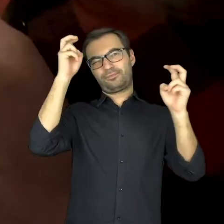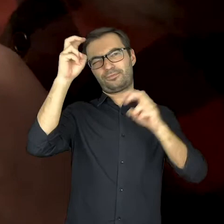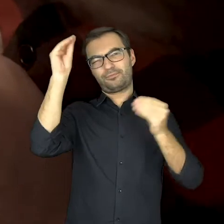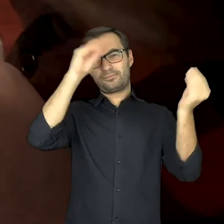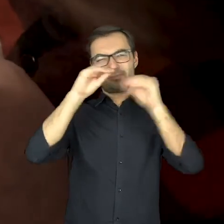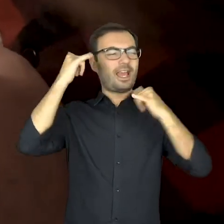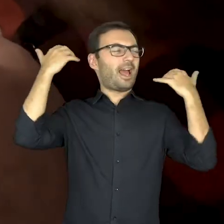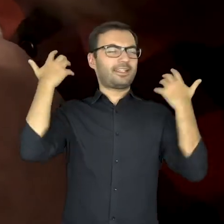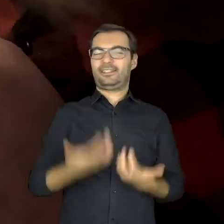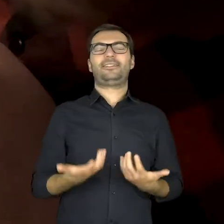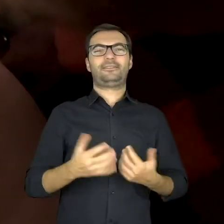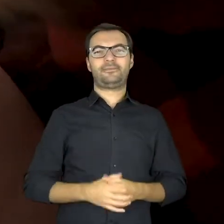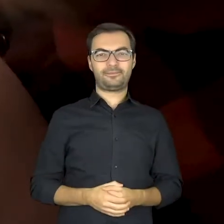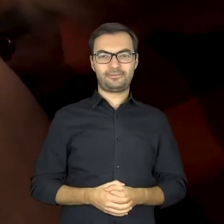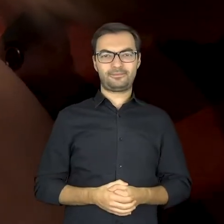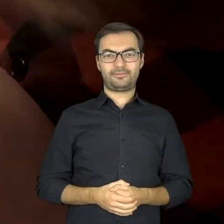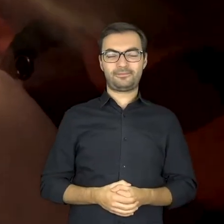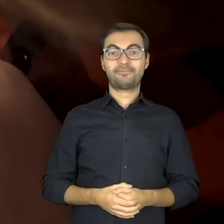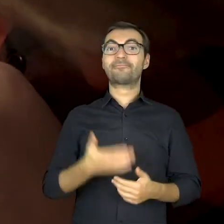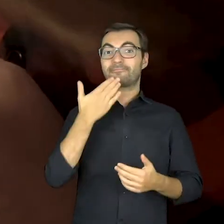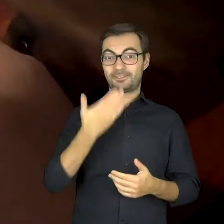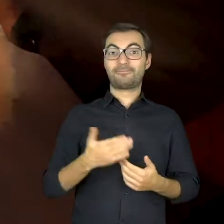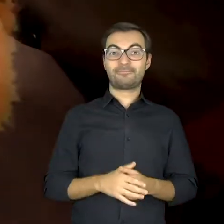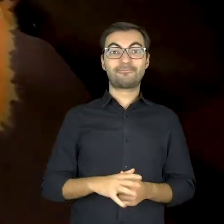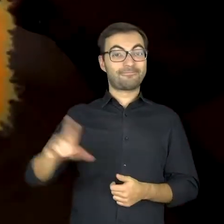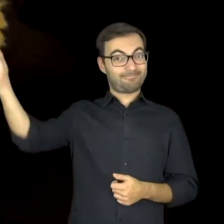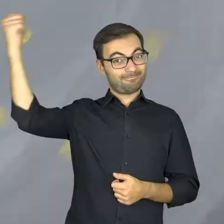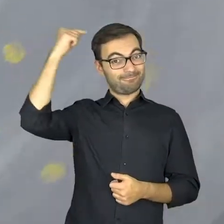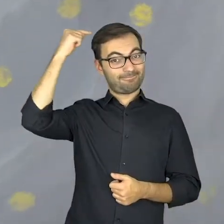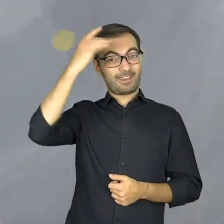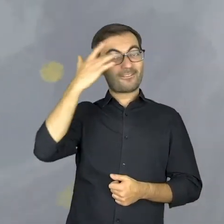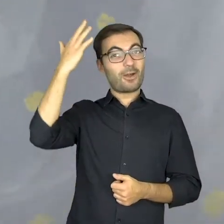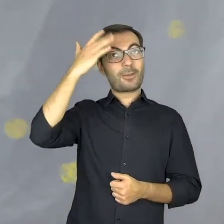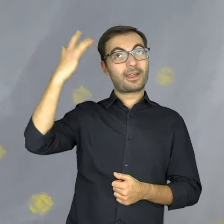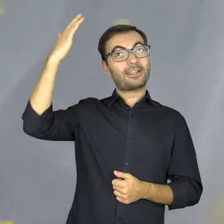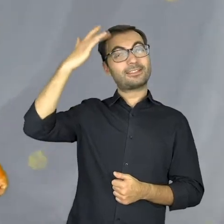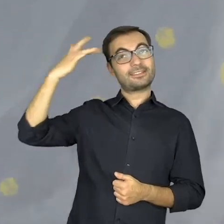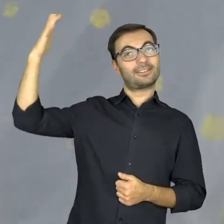You can make it your own What else is the imagination for?